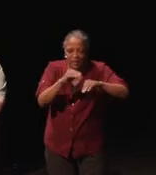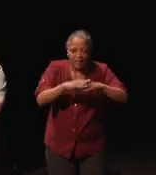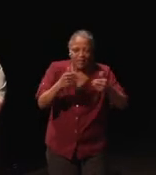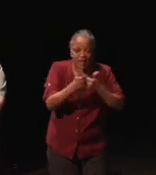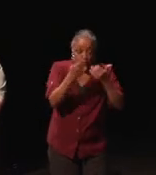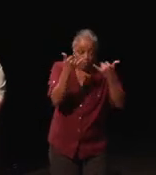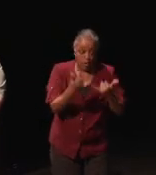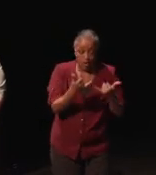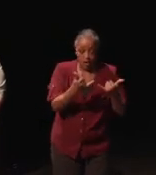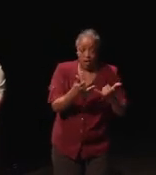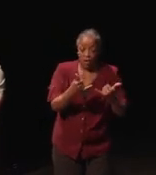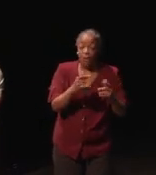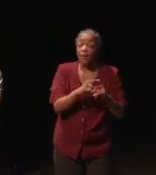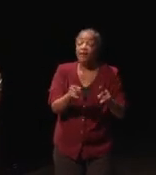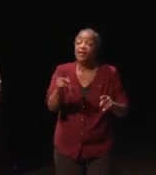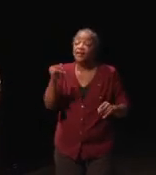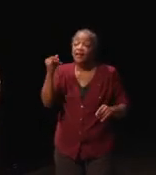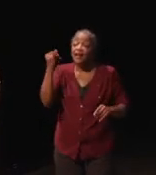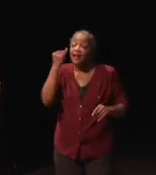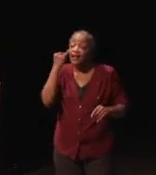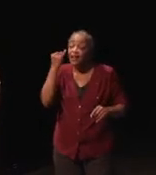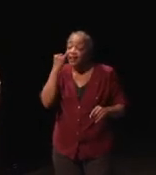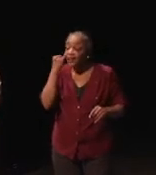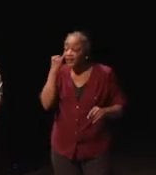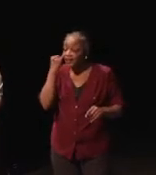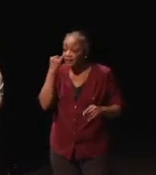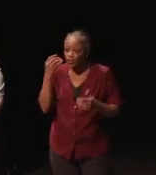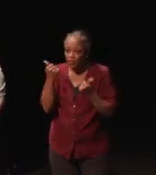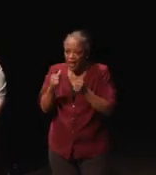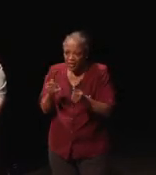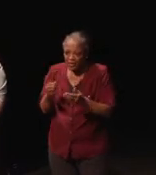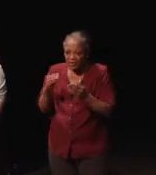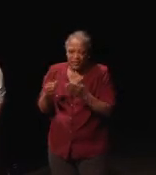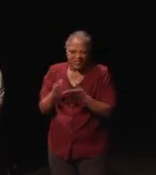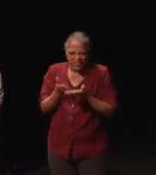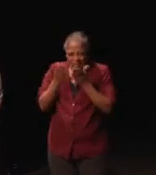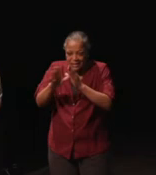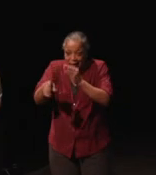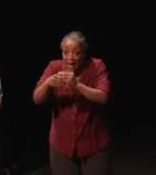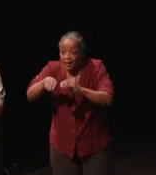If I even try to just suggest adding another feature, I know the answer is going to be no.